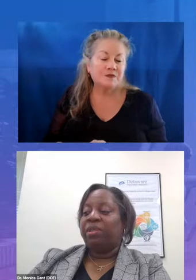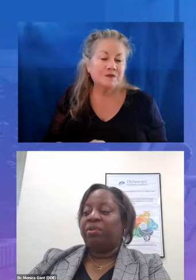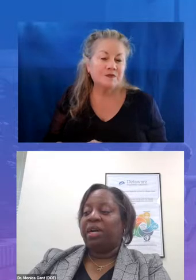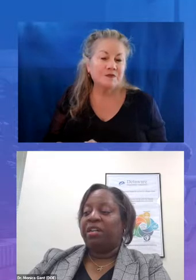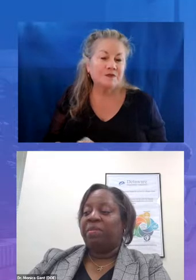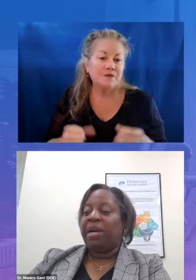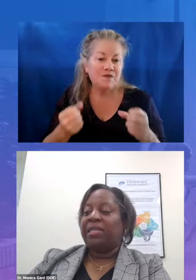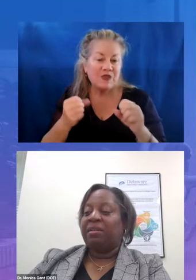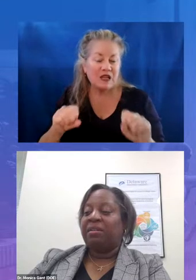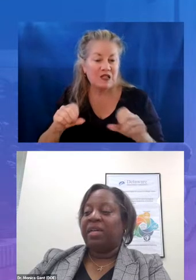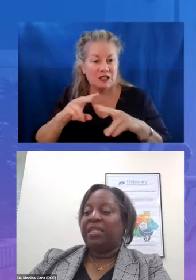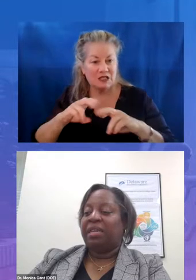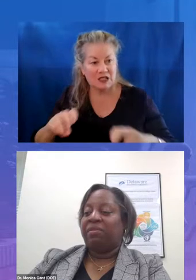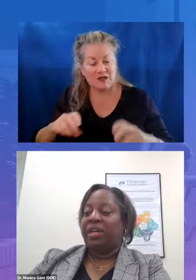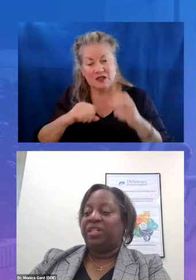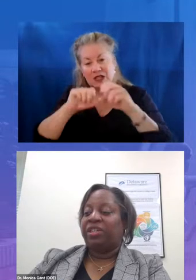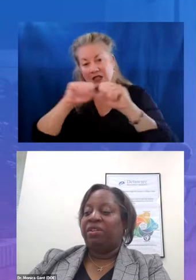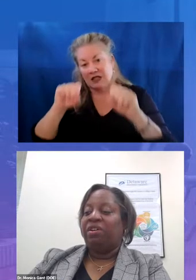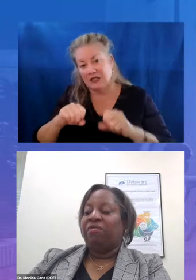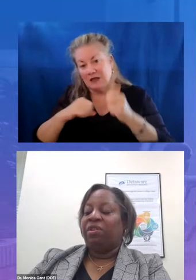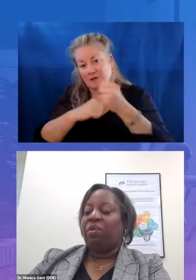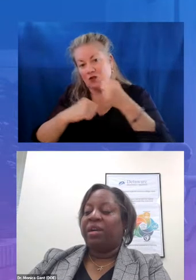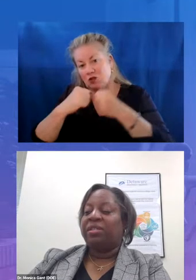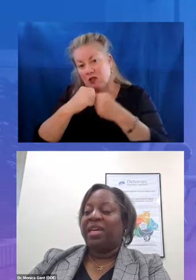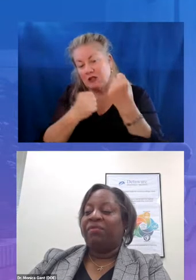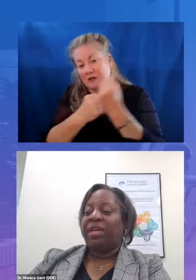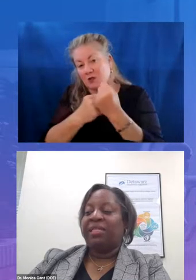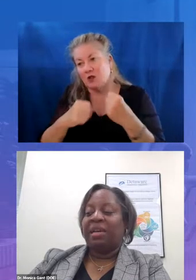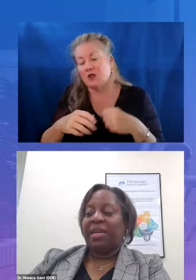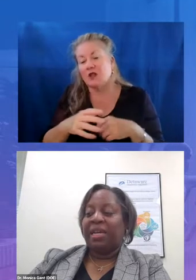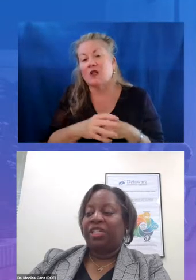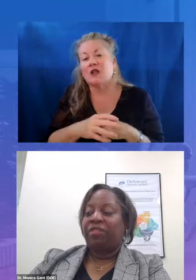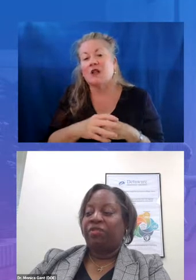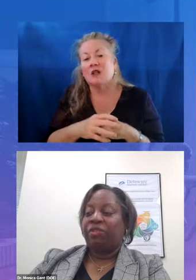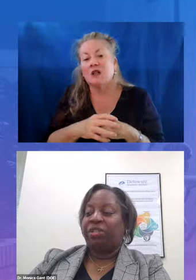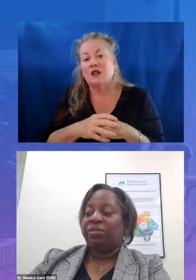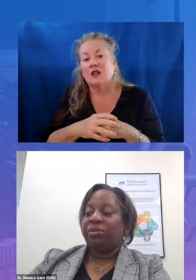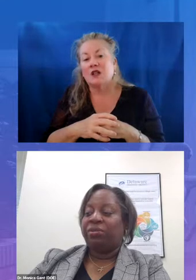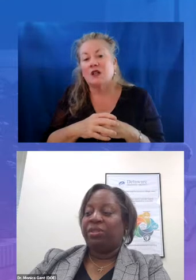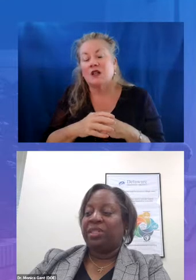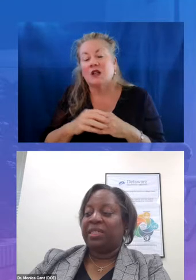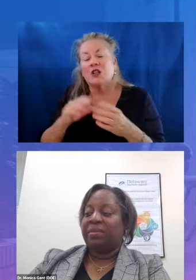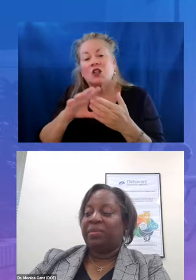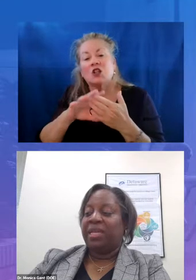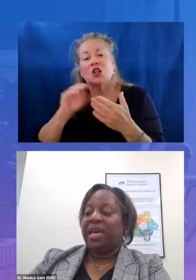or undermines learning acceleration requires a re-examination of traditional school systems